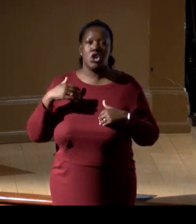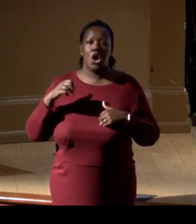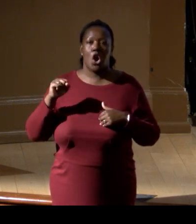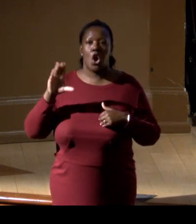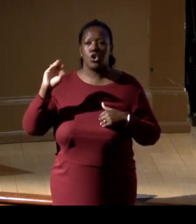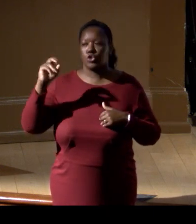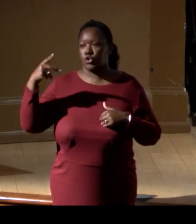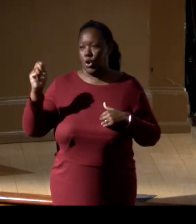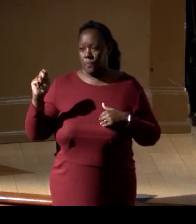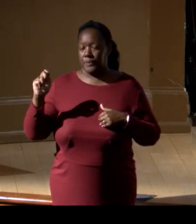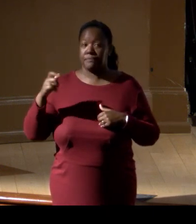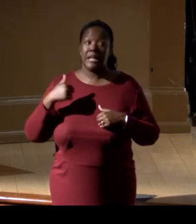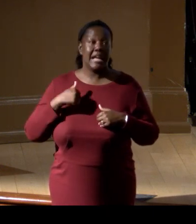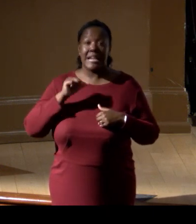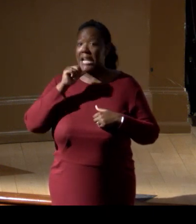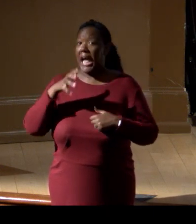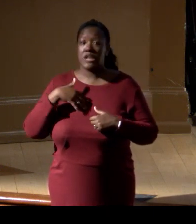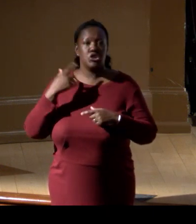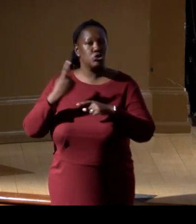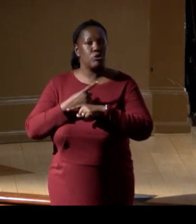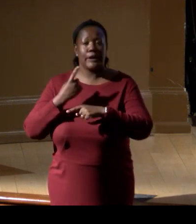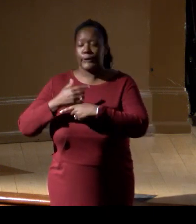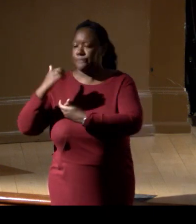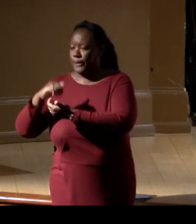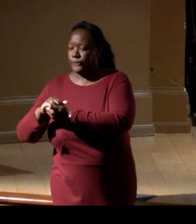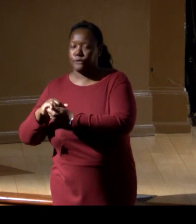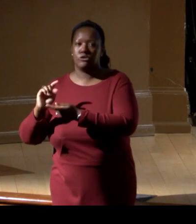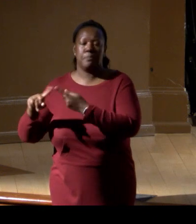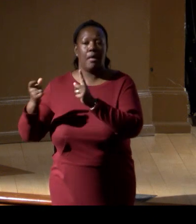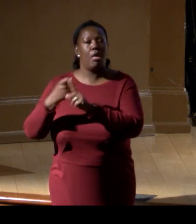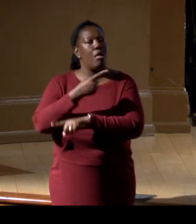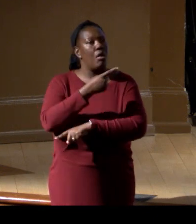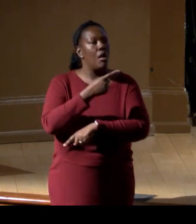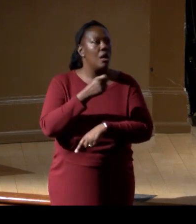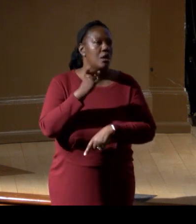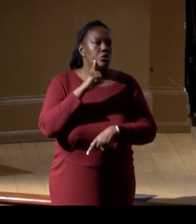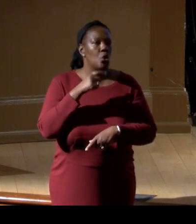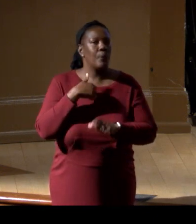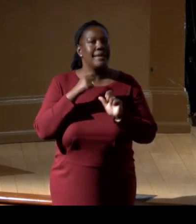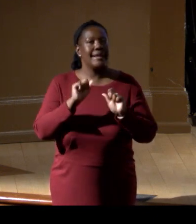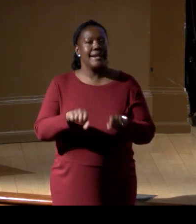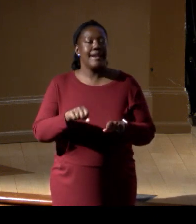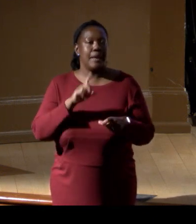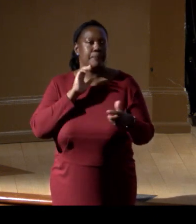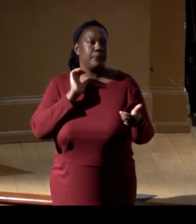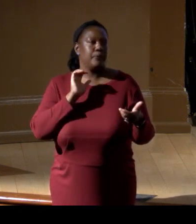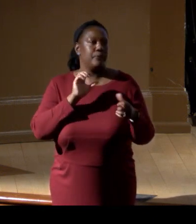or those you haven't thought of to enable scaling is going to be very important